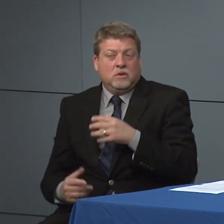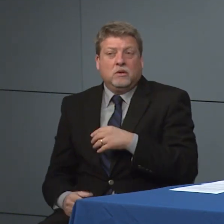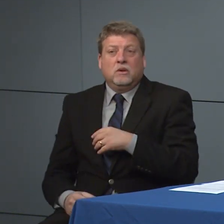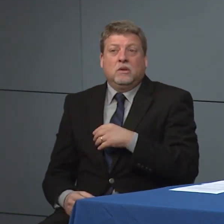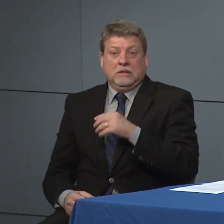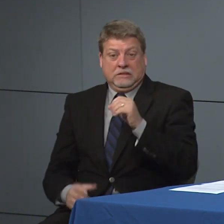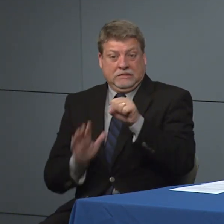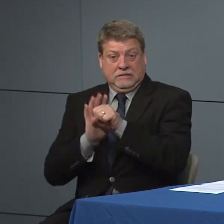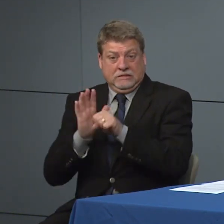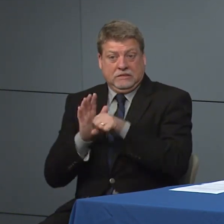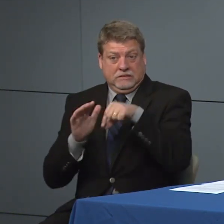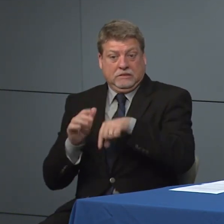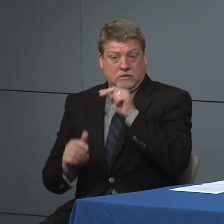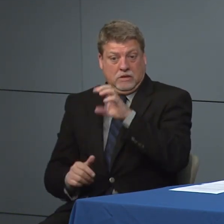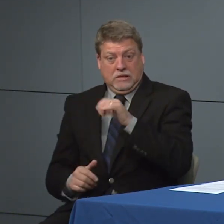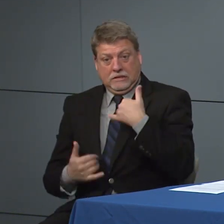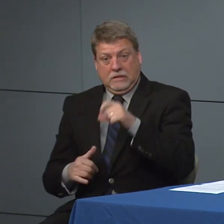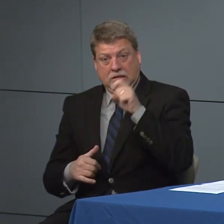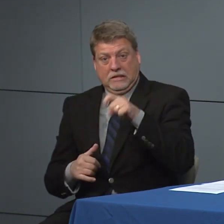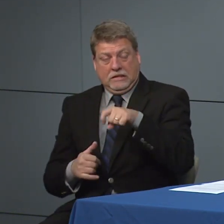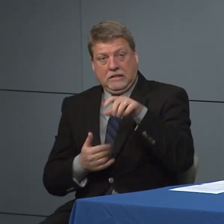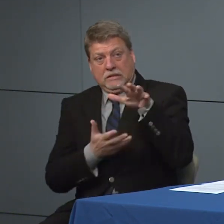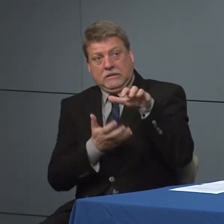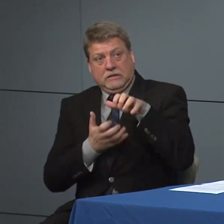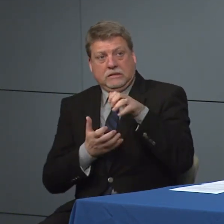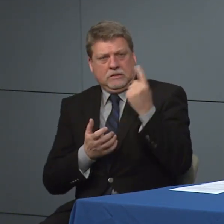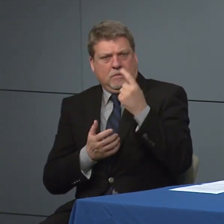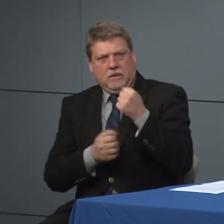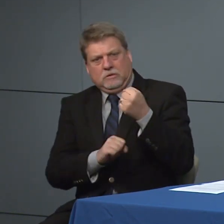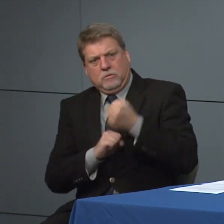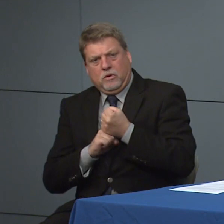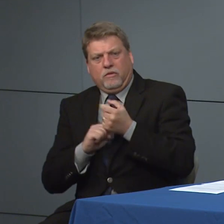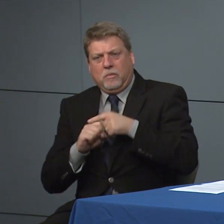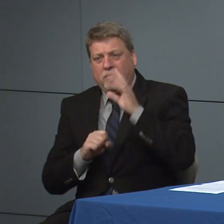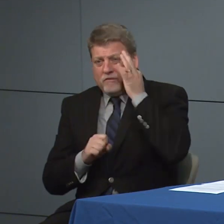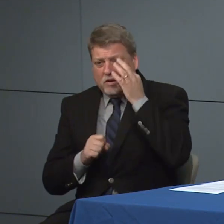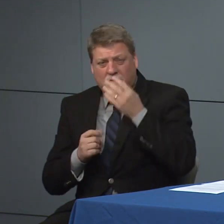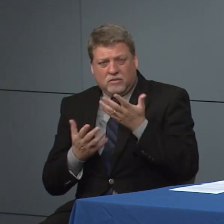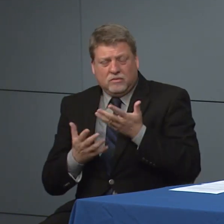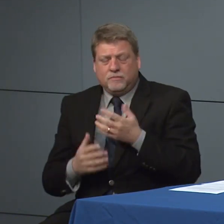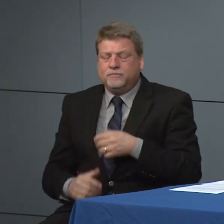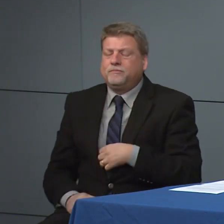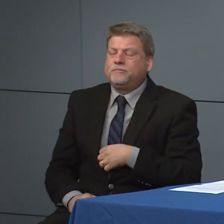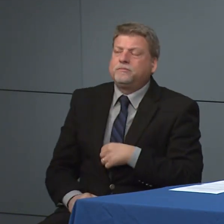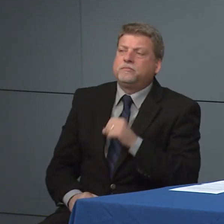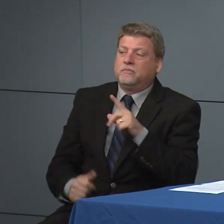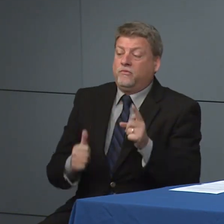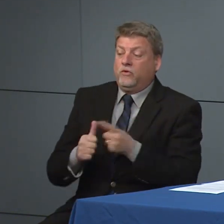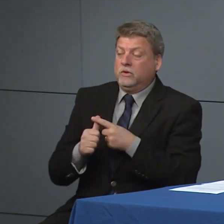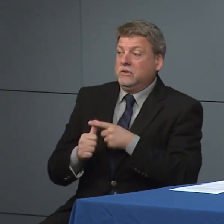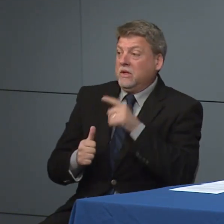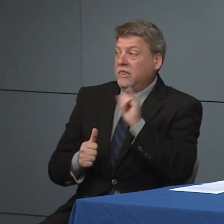from the federal government that aren't being met and if so what they what are they. As I was not privy to the conversation of the governor